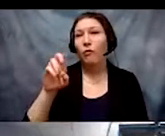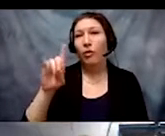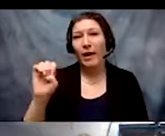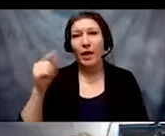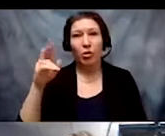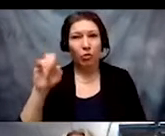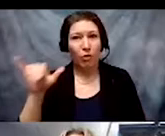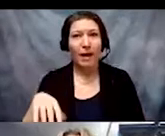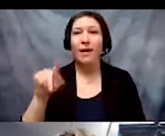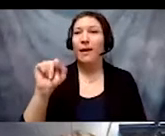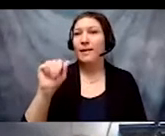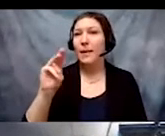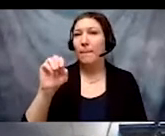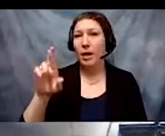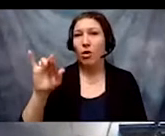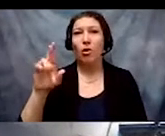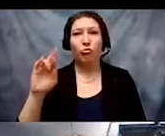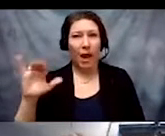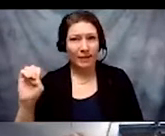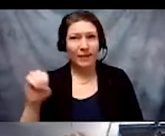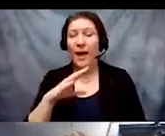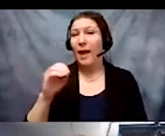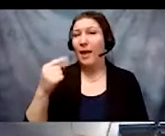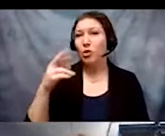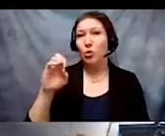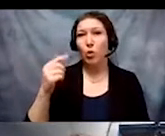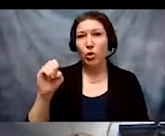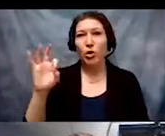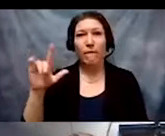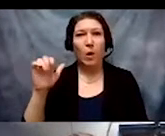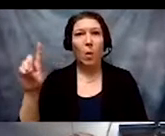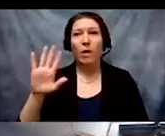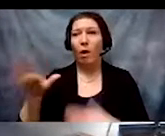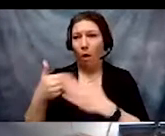and George Floyd all had disabilities.